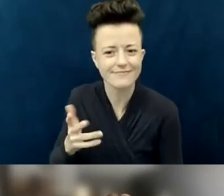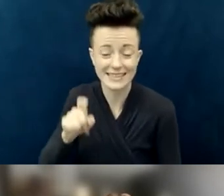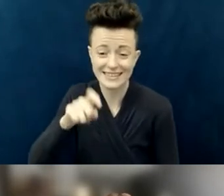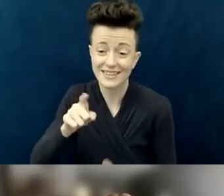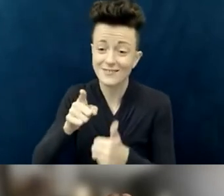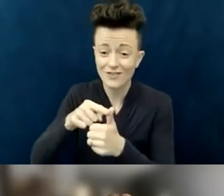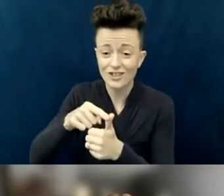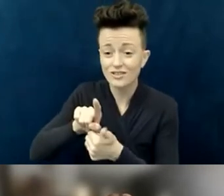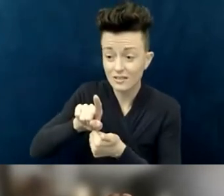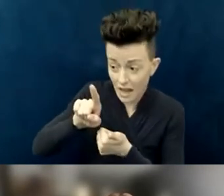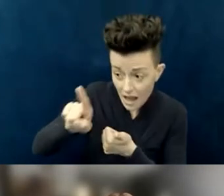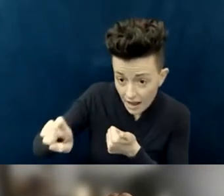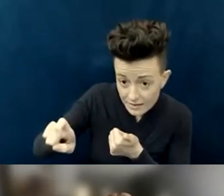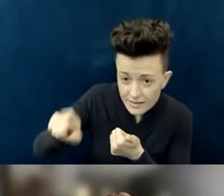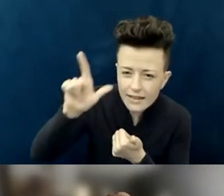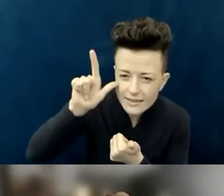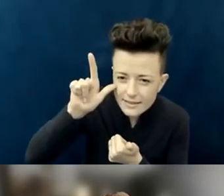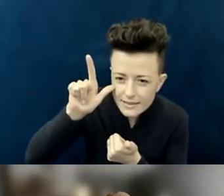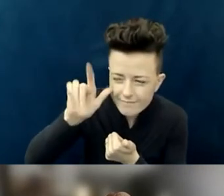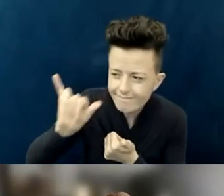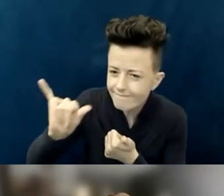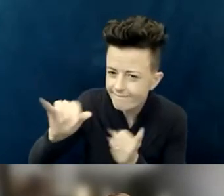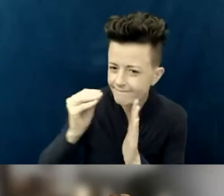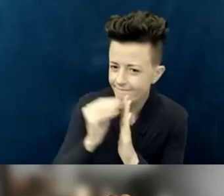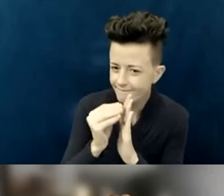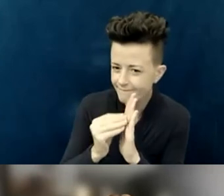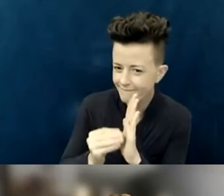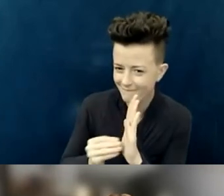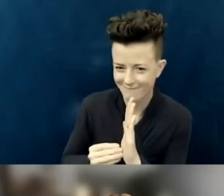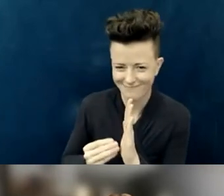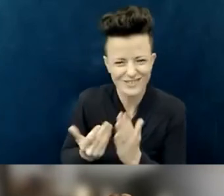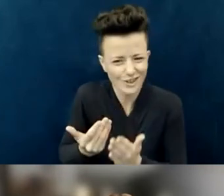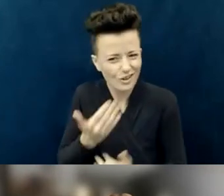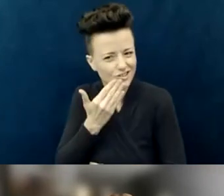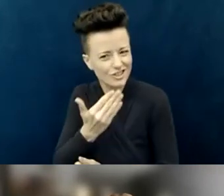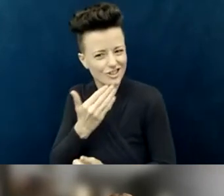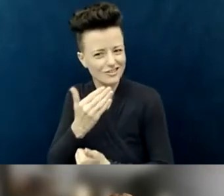and doing that active listening by having even those questions available in multiple formats, in different ways.